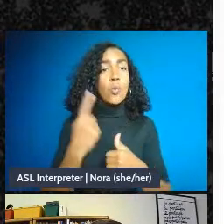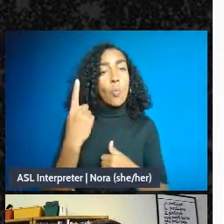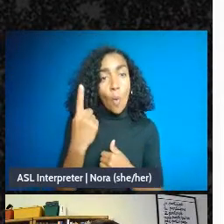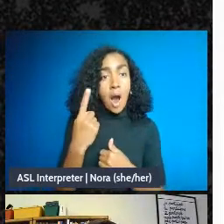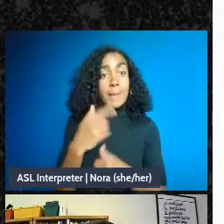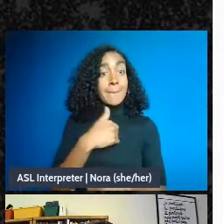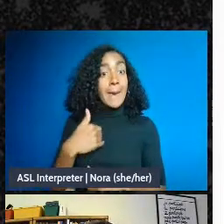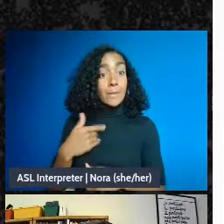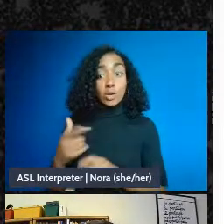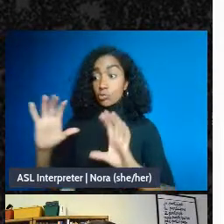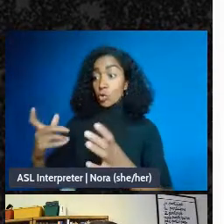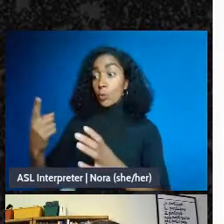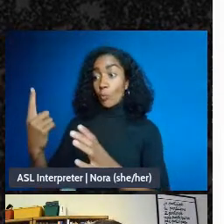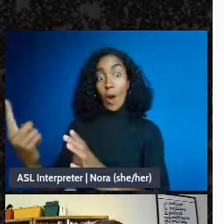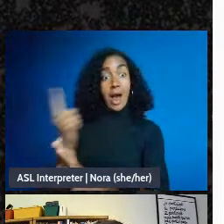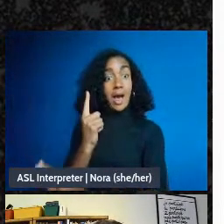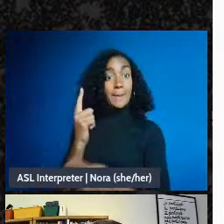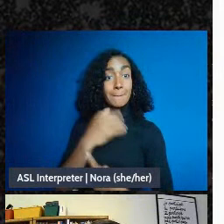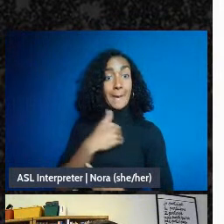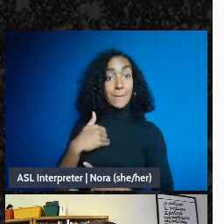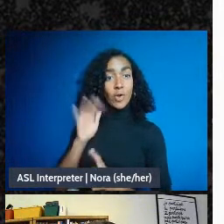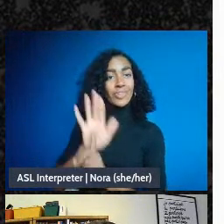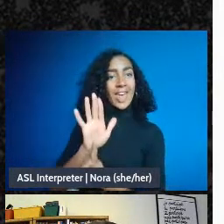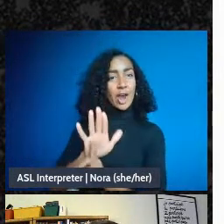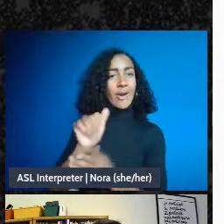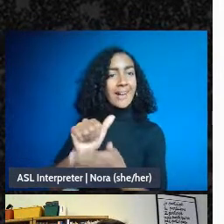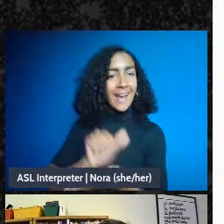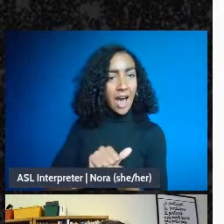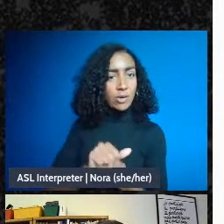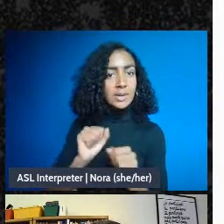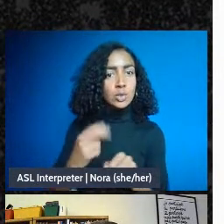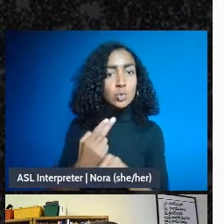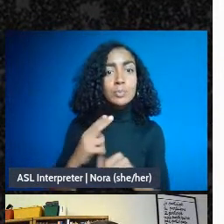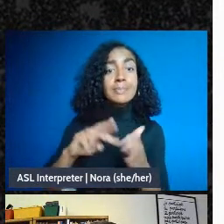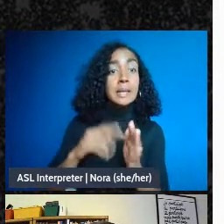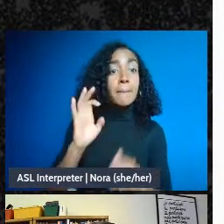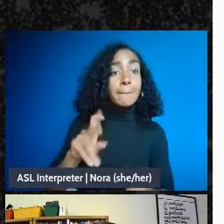group. So it might be through a bank account it, might be through Venmo, or Paypal, or Cashapp,